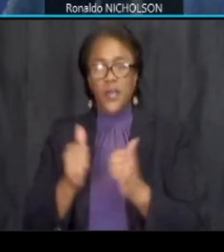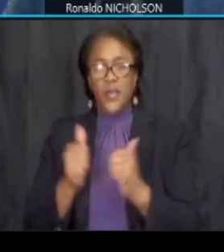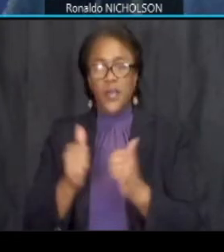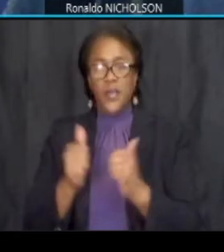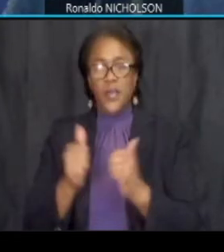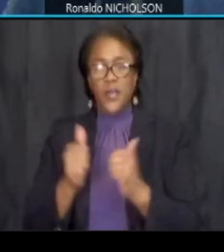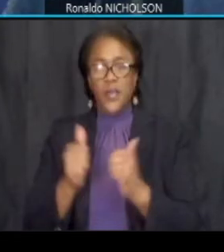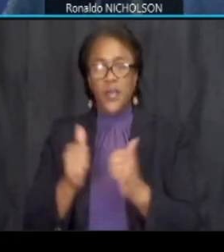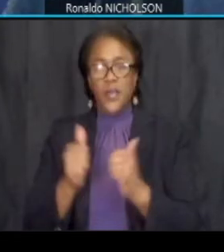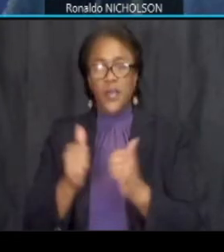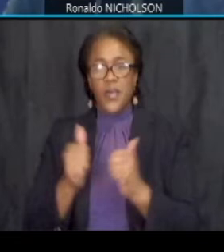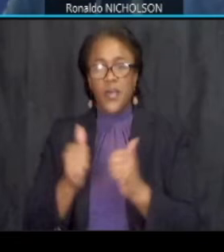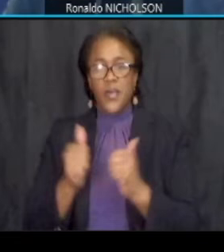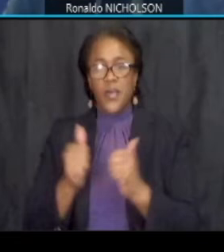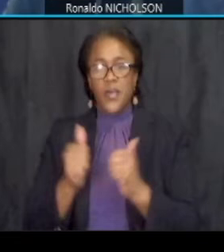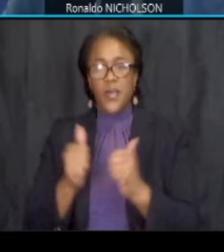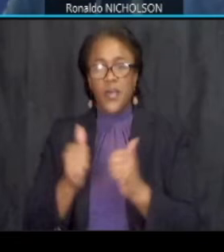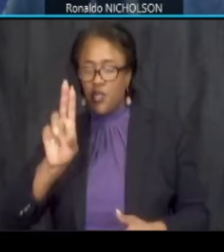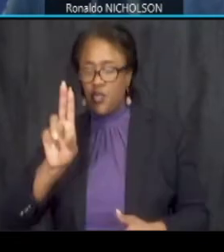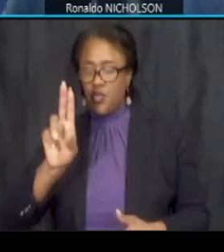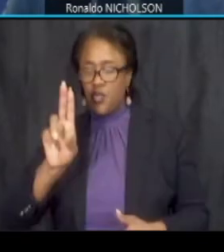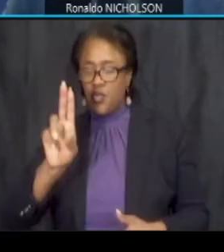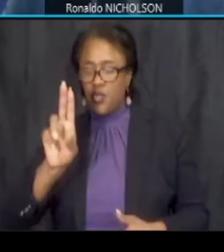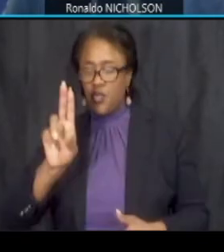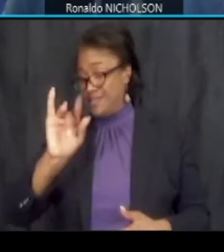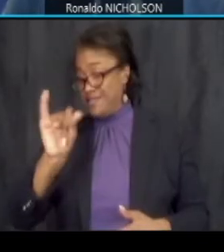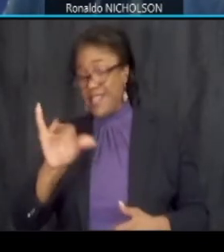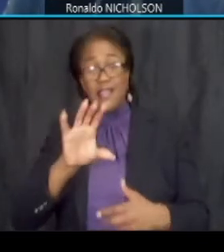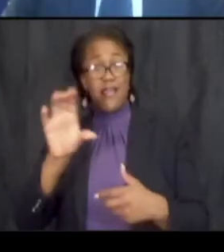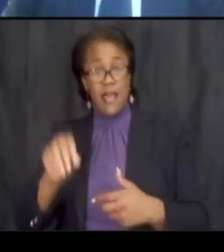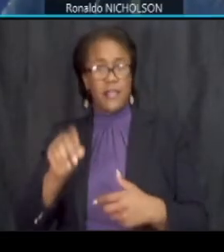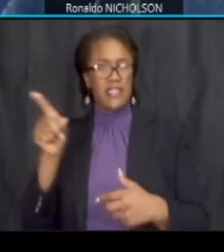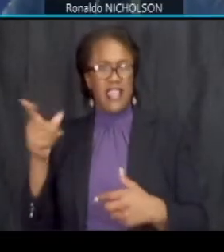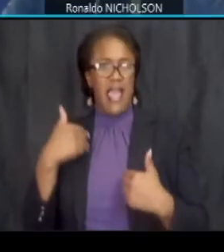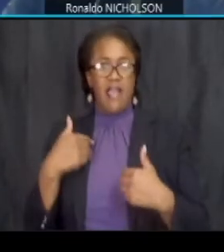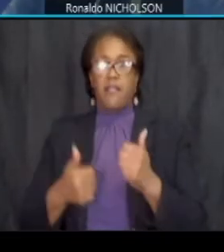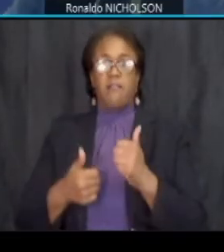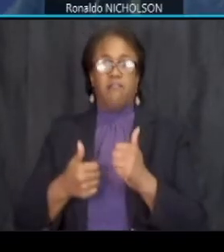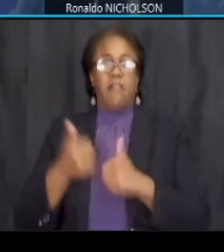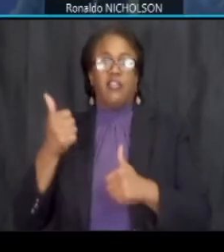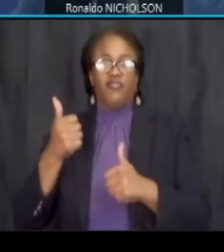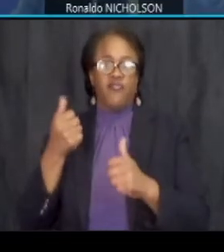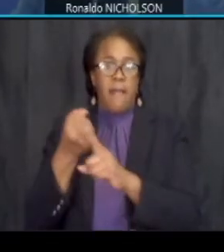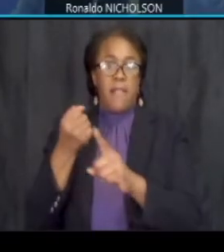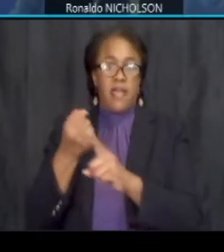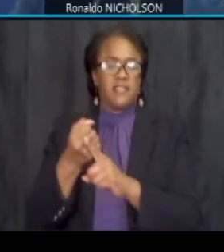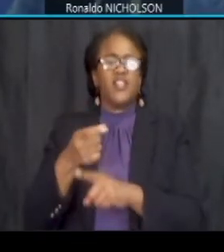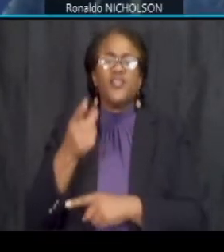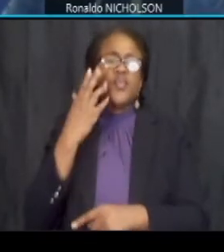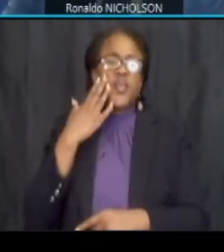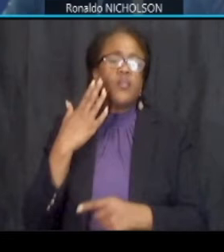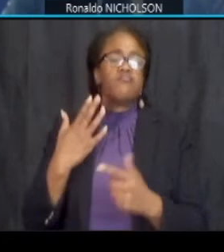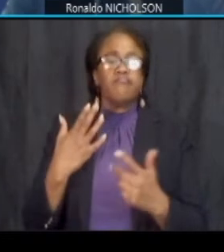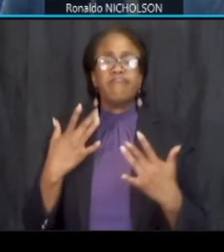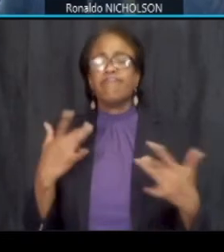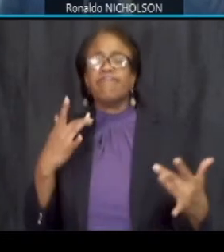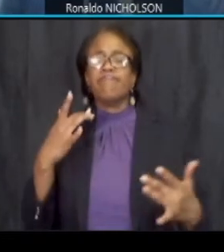that have major impacts within the corridor like any urban boulevard corridor